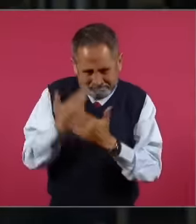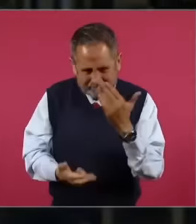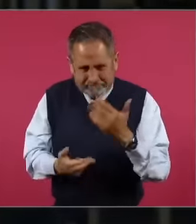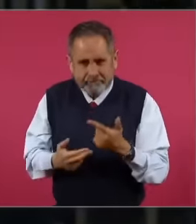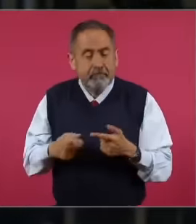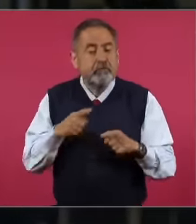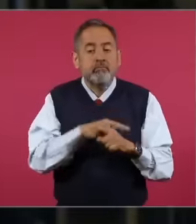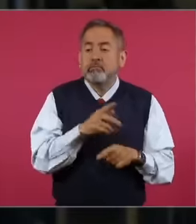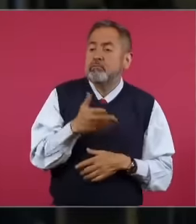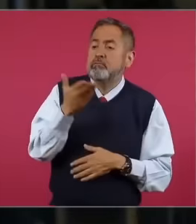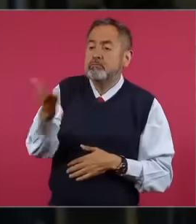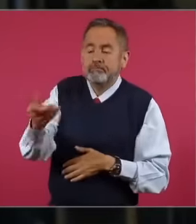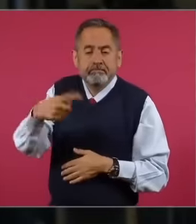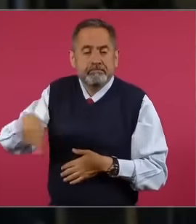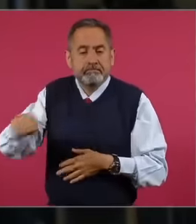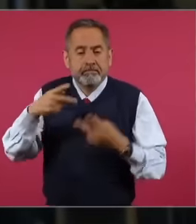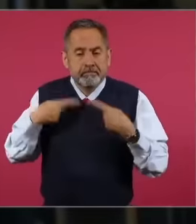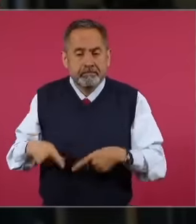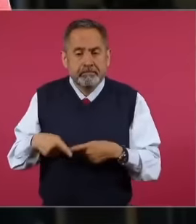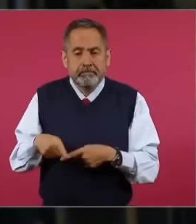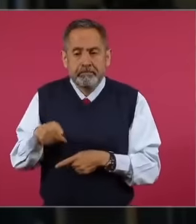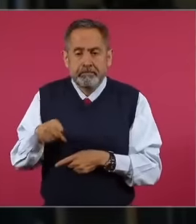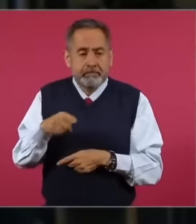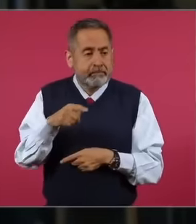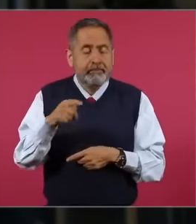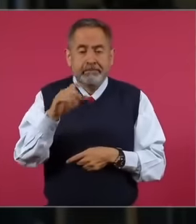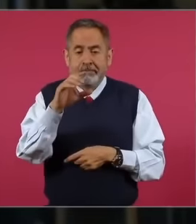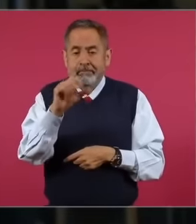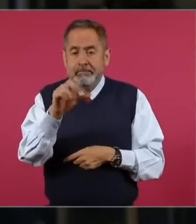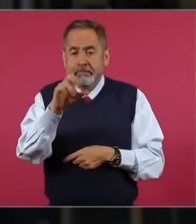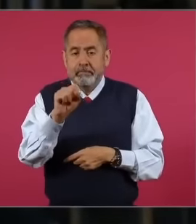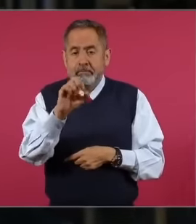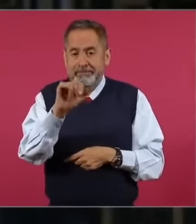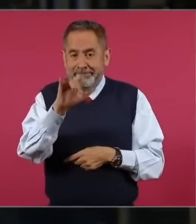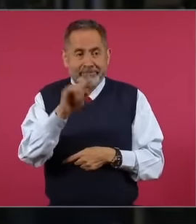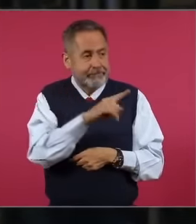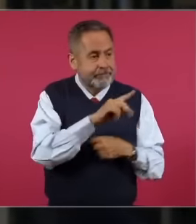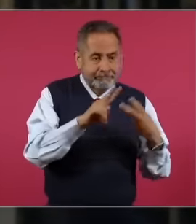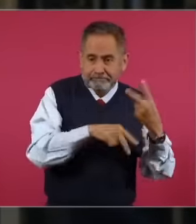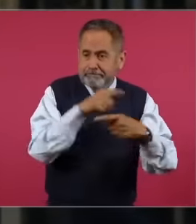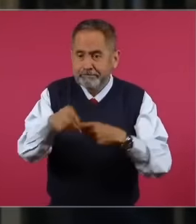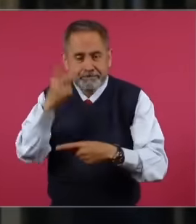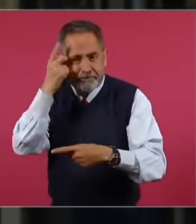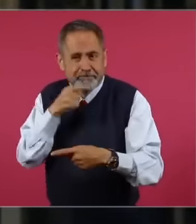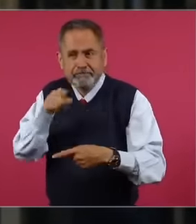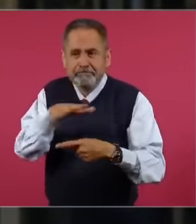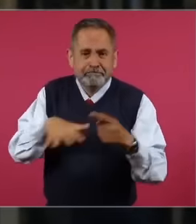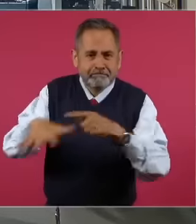the people of Tula ask that Carlos Slim go to sleep in Tula and that instead to make a